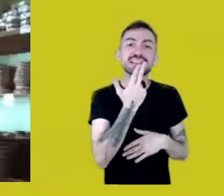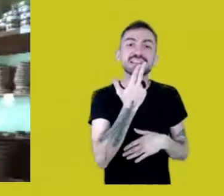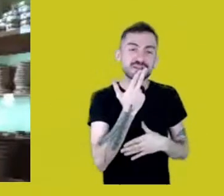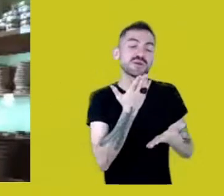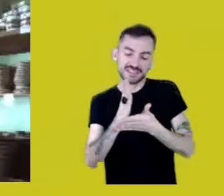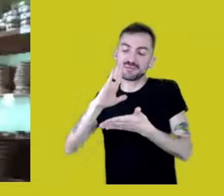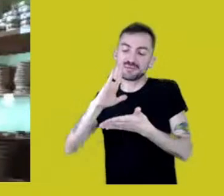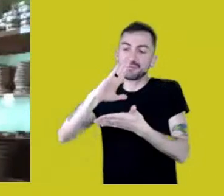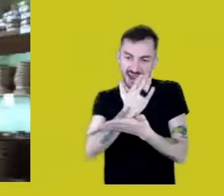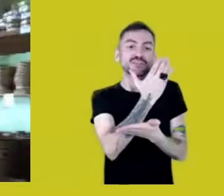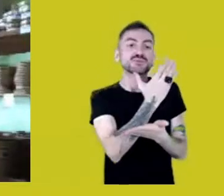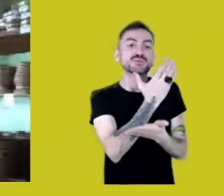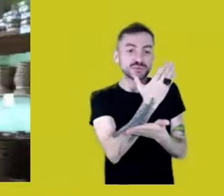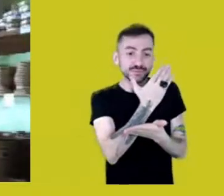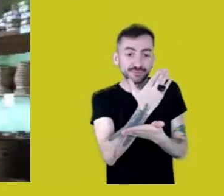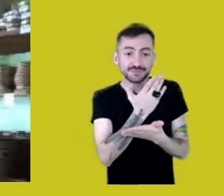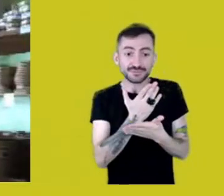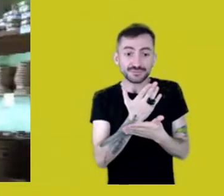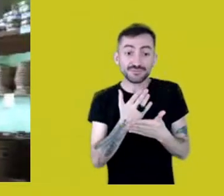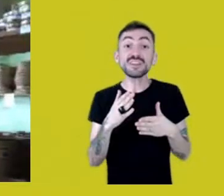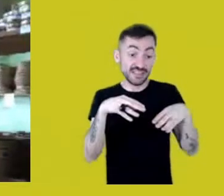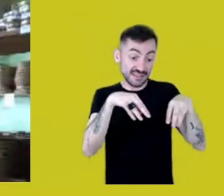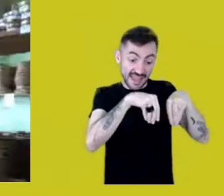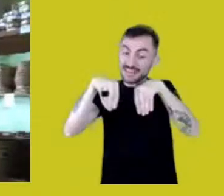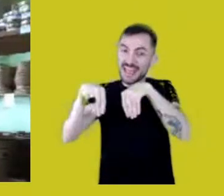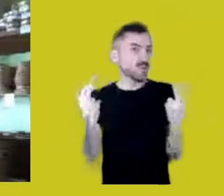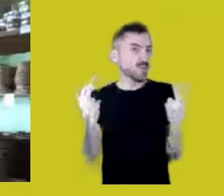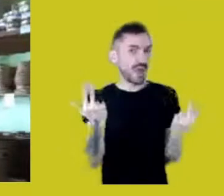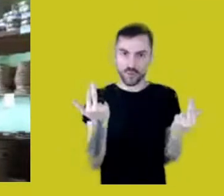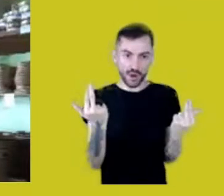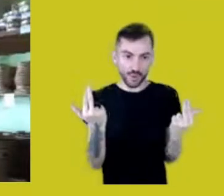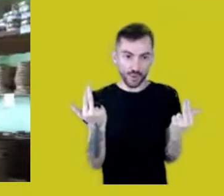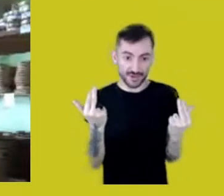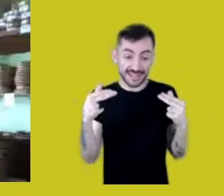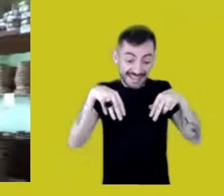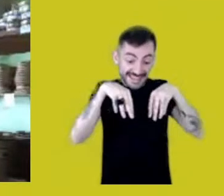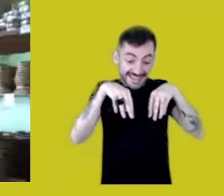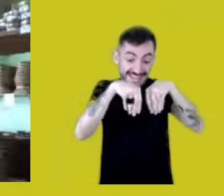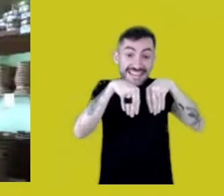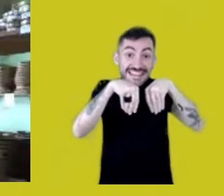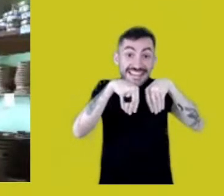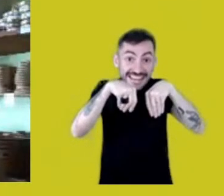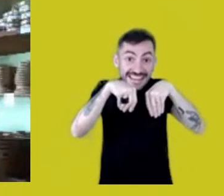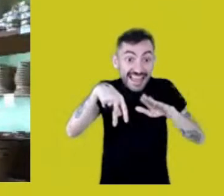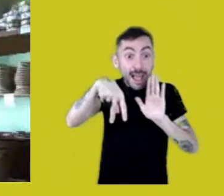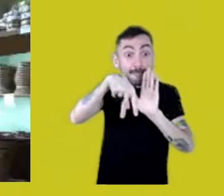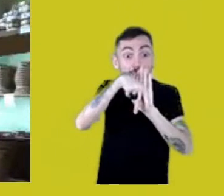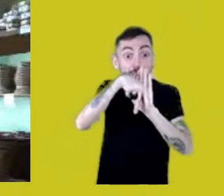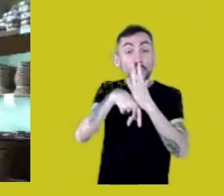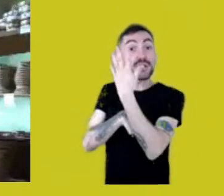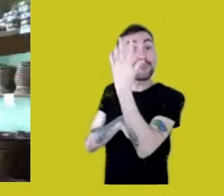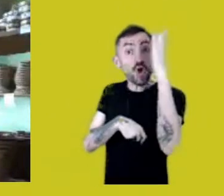All the land, the territory, as far as the pine forests used to reach...